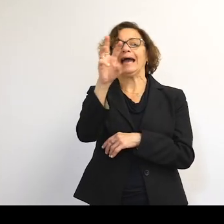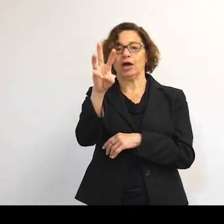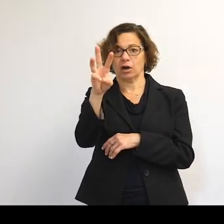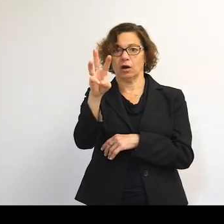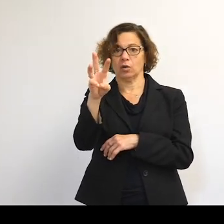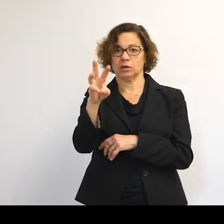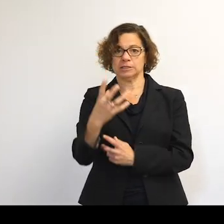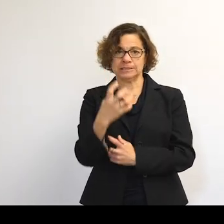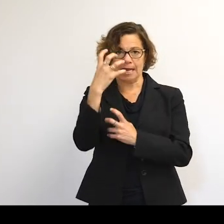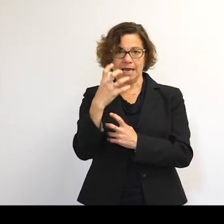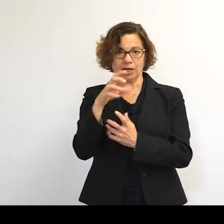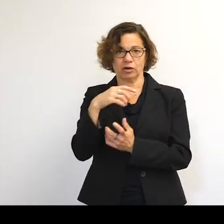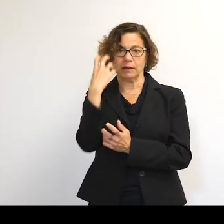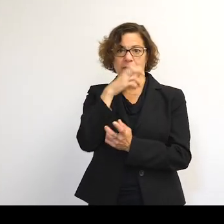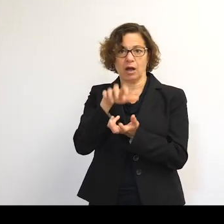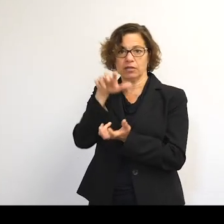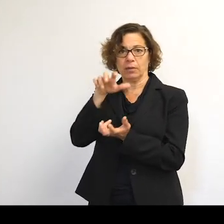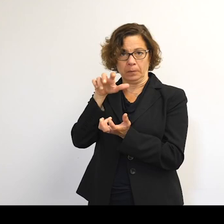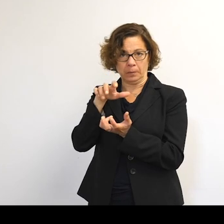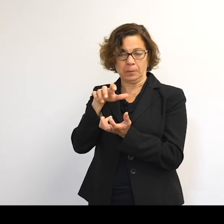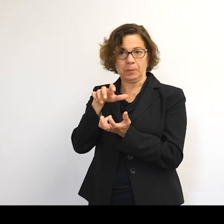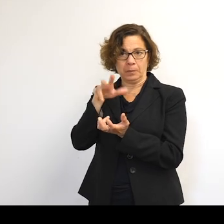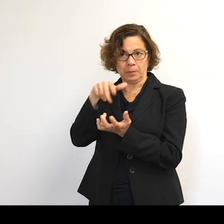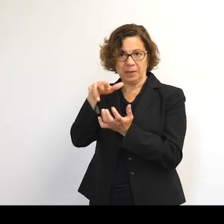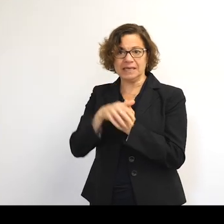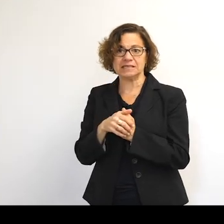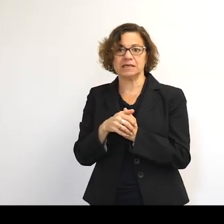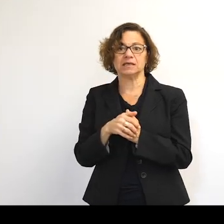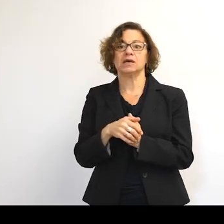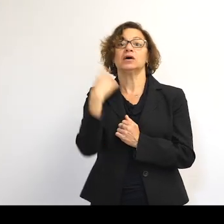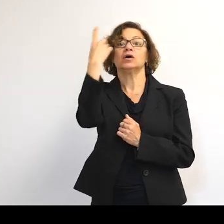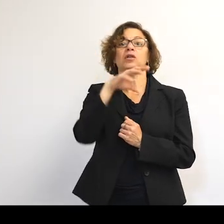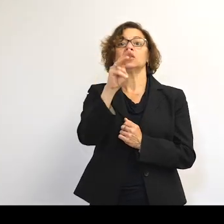there with its big mouth open. This looks a lot like a missile.